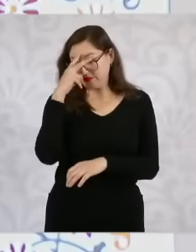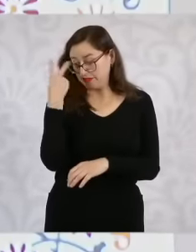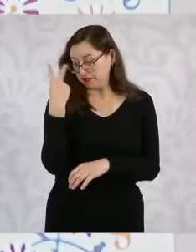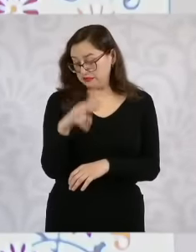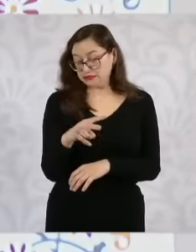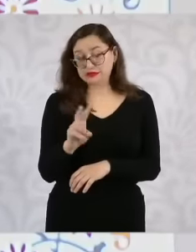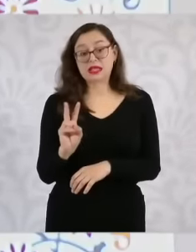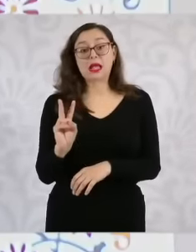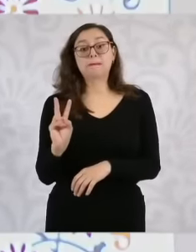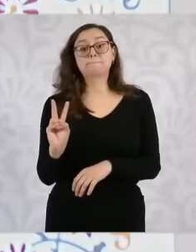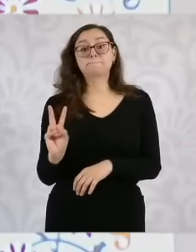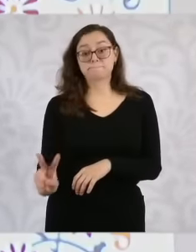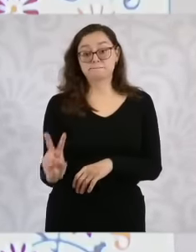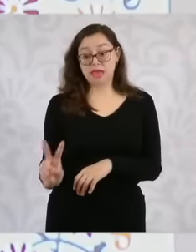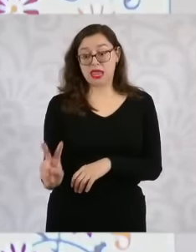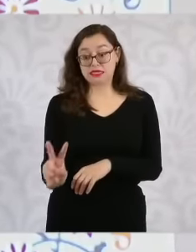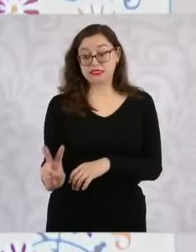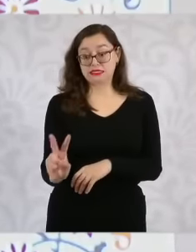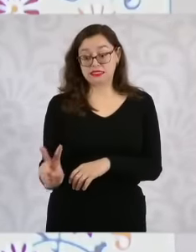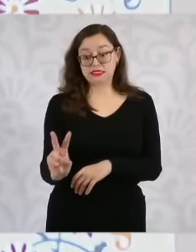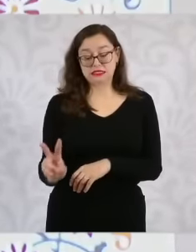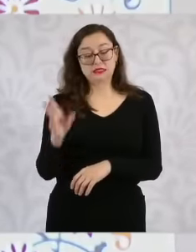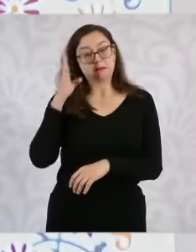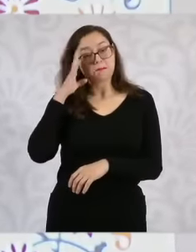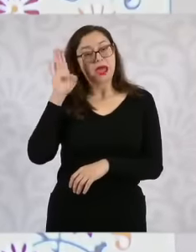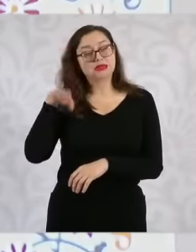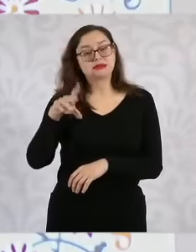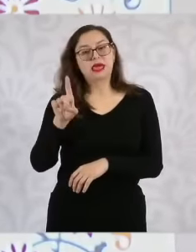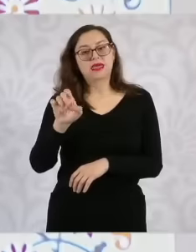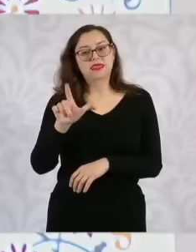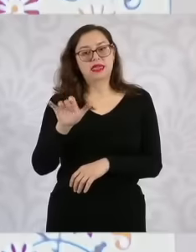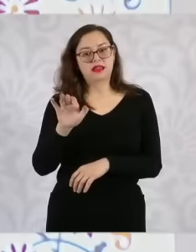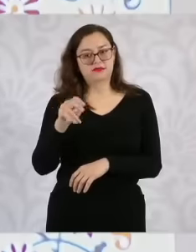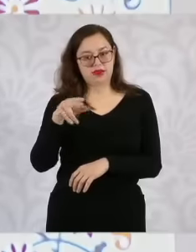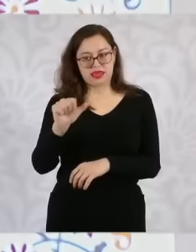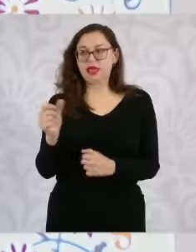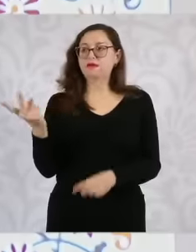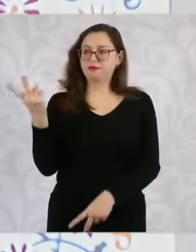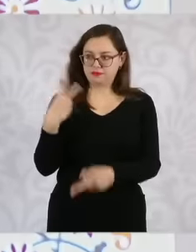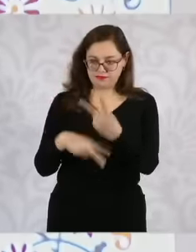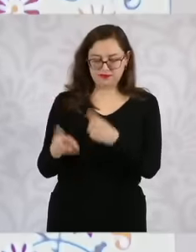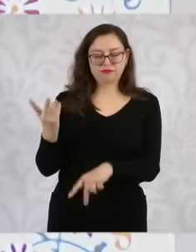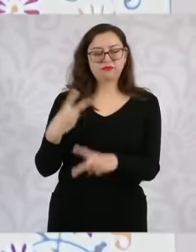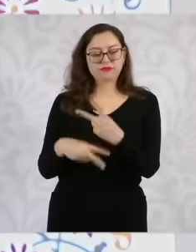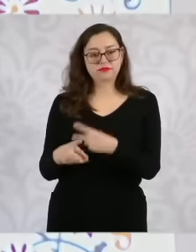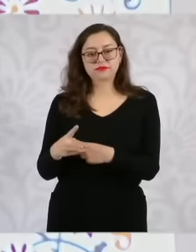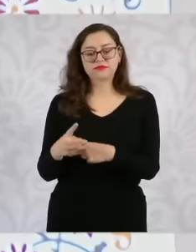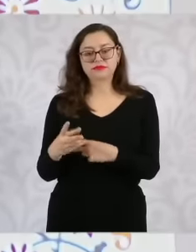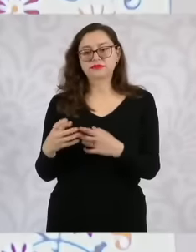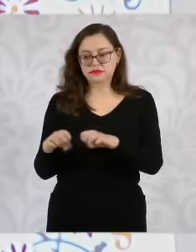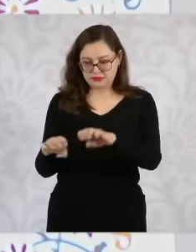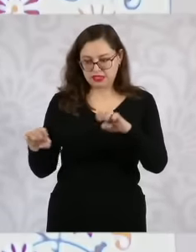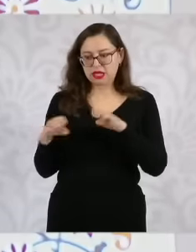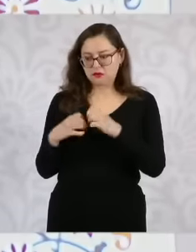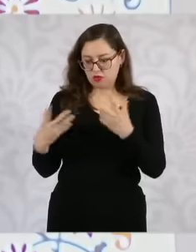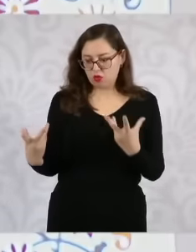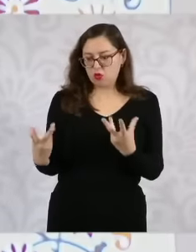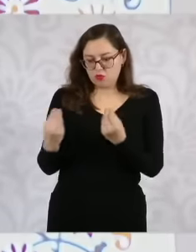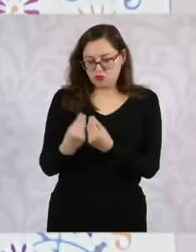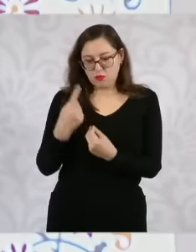meet with her and her team. The objective of the program that we present for the eastern zone is